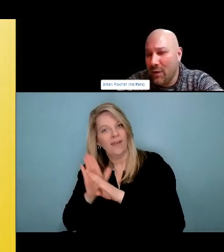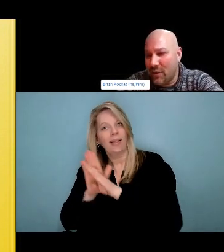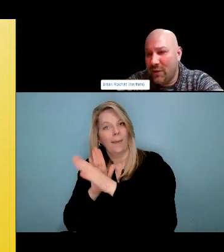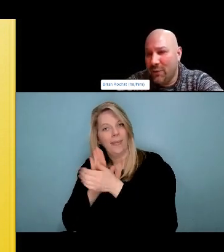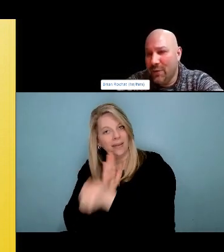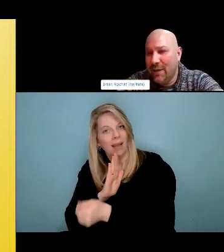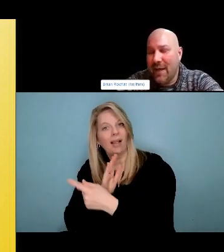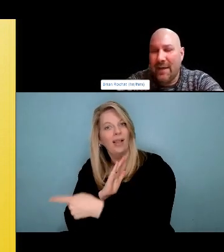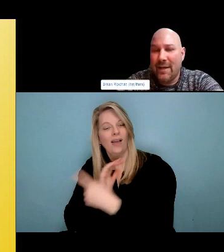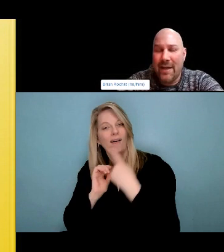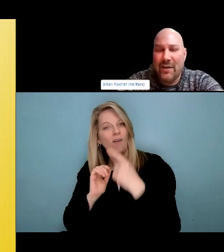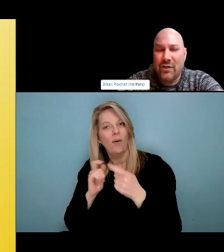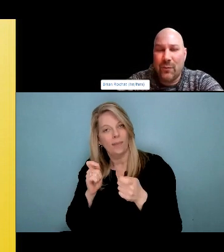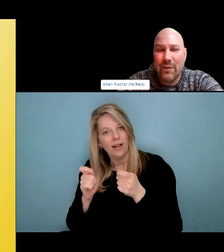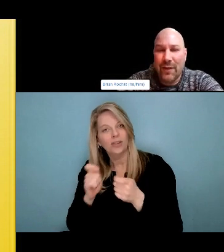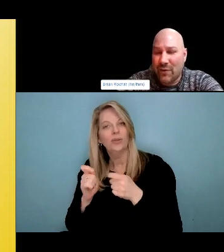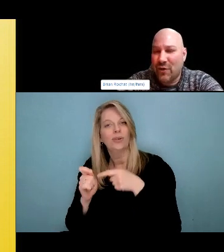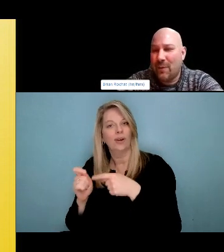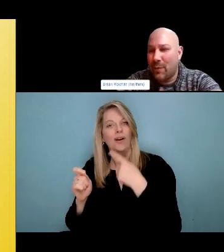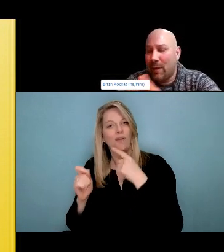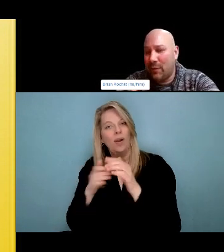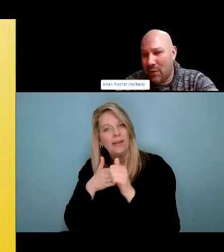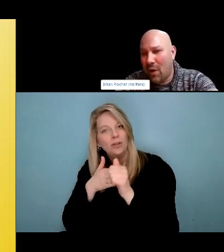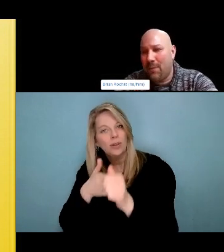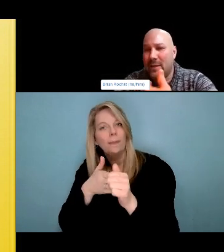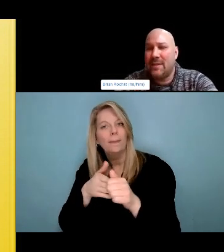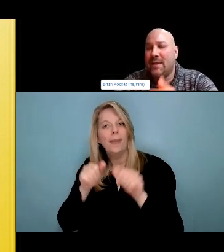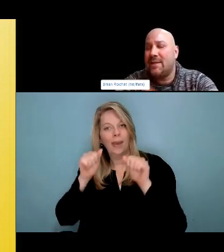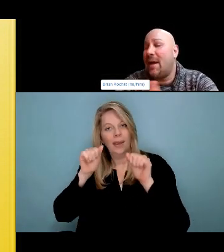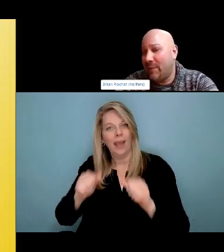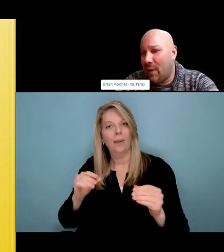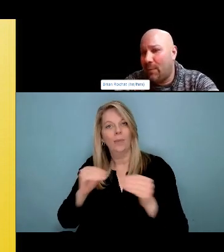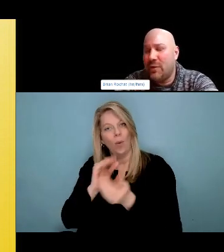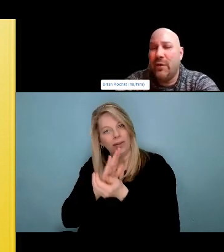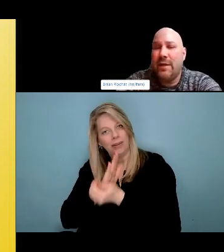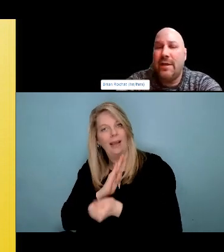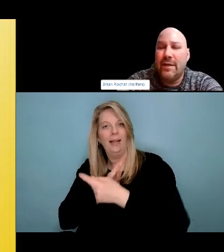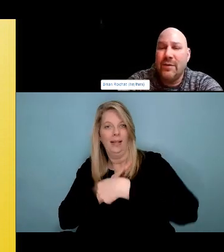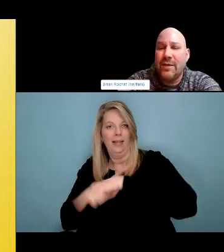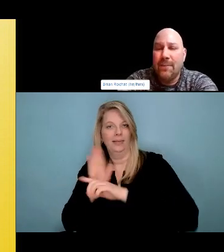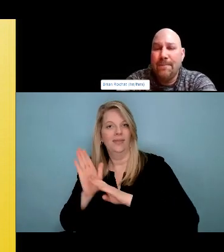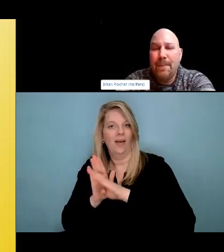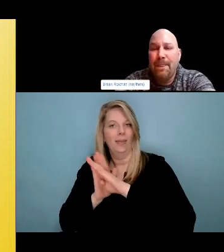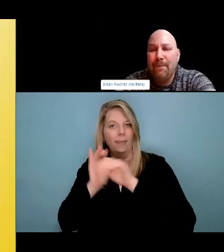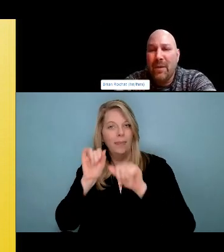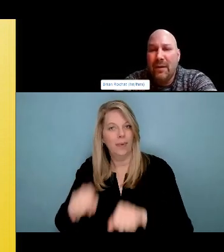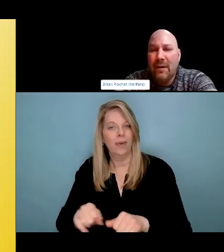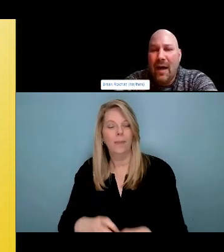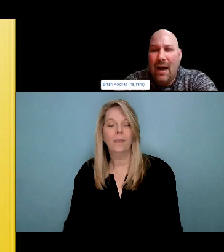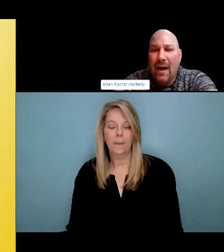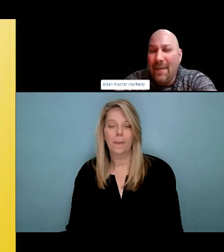We don't tell them you need to abstain because that doesn't work. And that's how you build